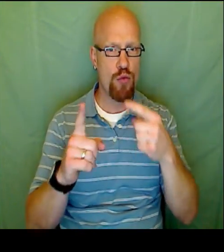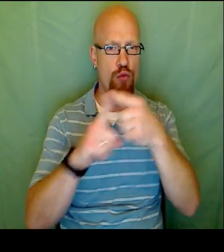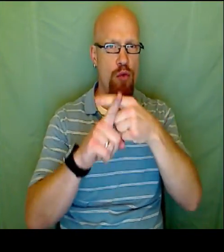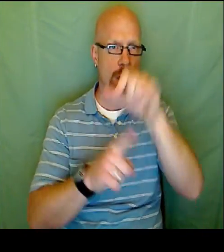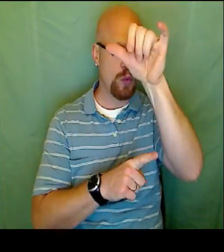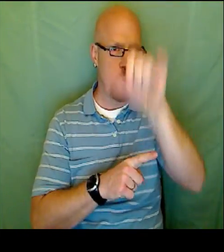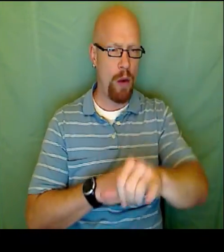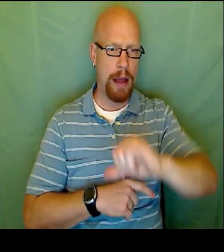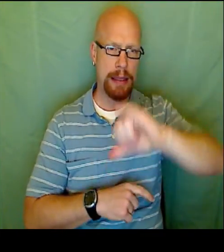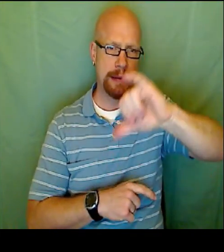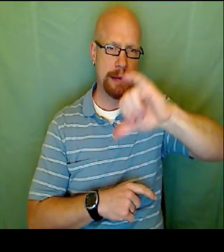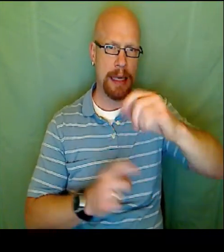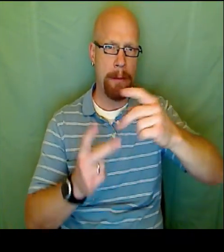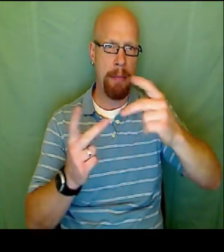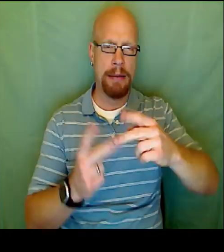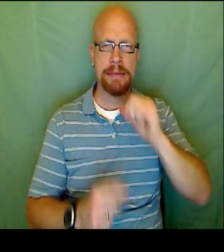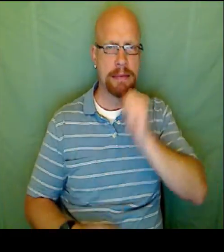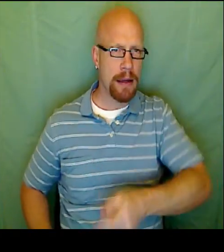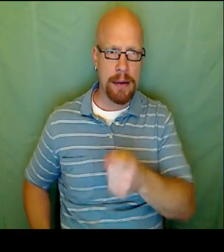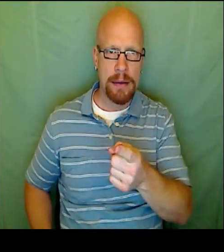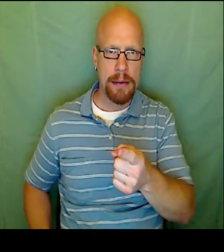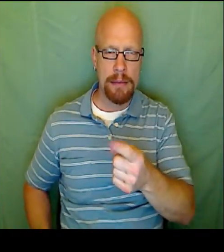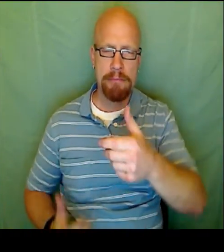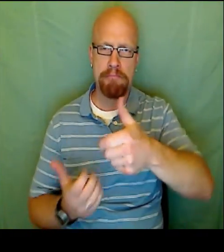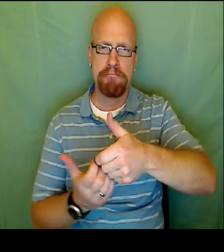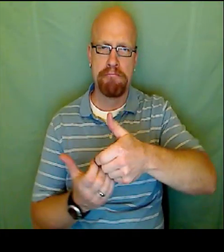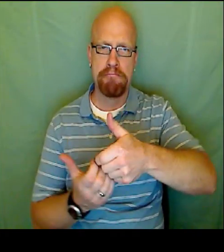Our first equation is 0 comma one. The second one is 0 comma five.